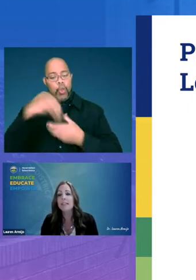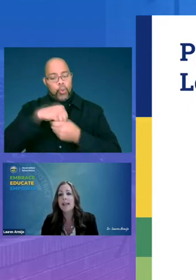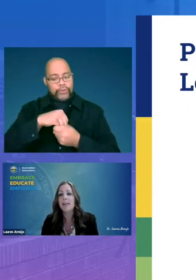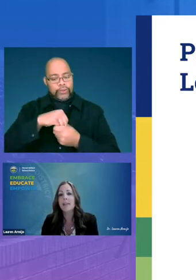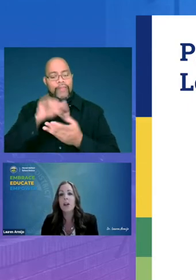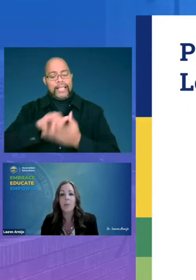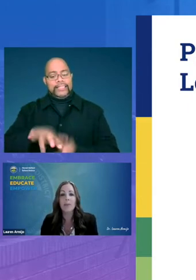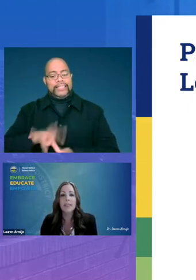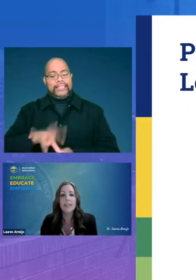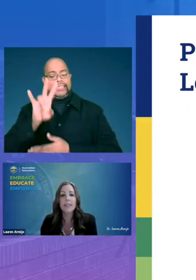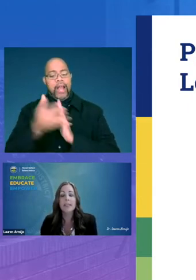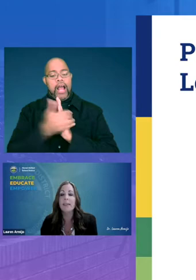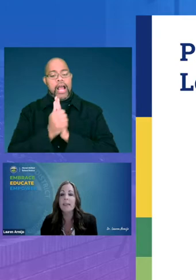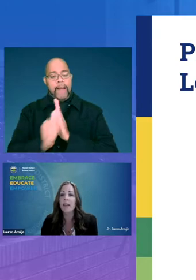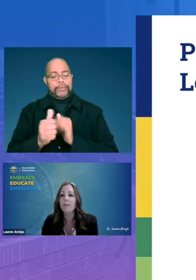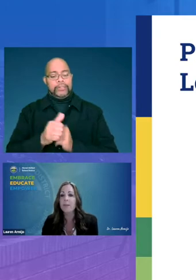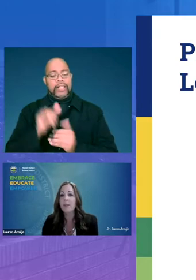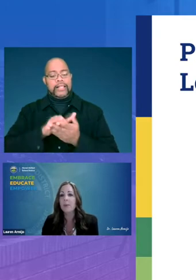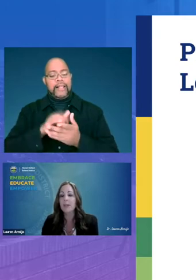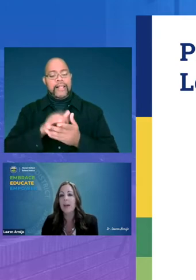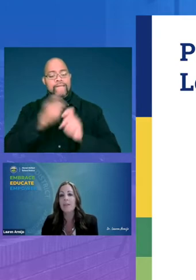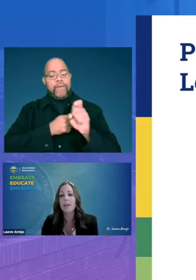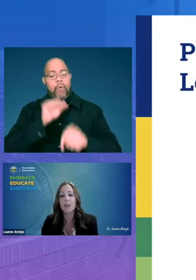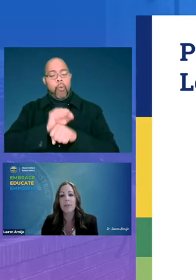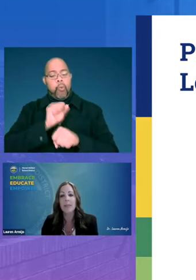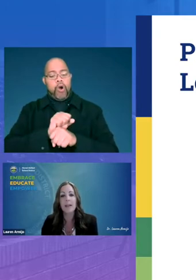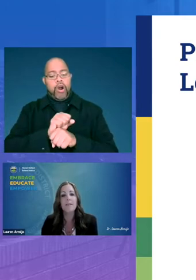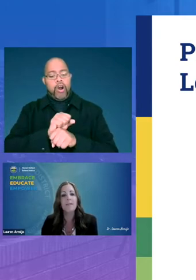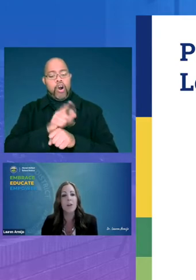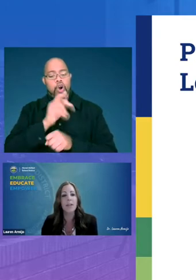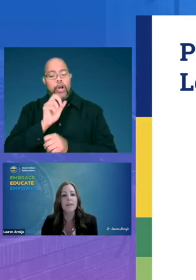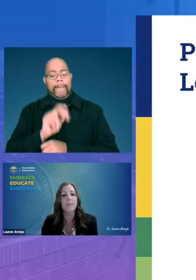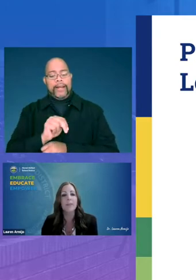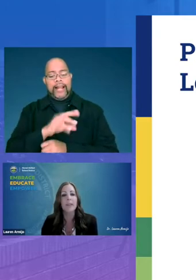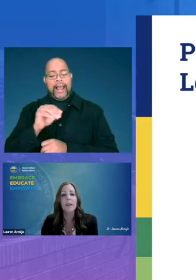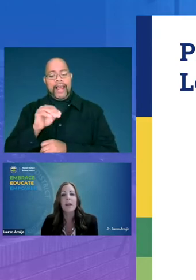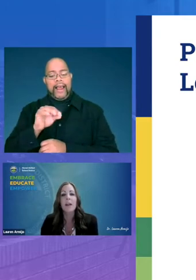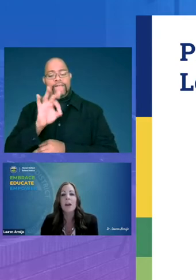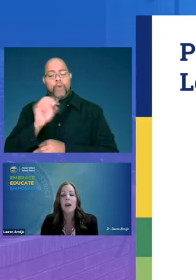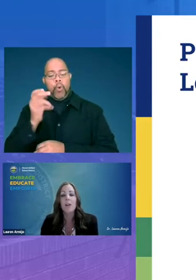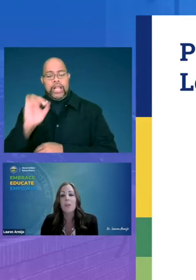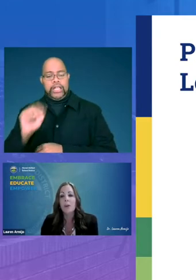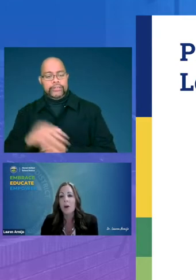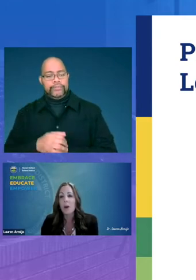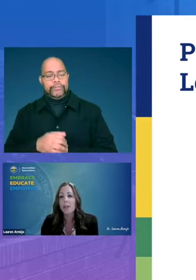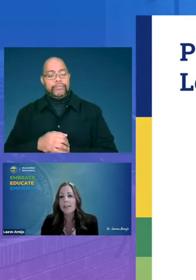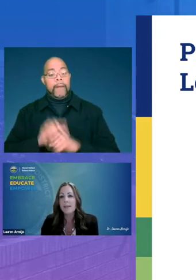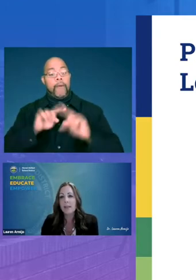seven competencies that come from the work of kirtman and fullen although all seven